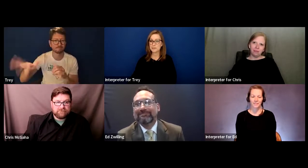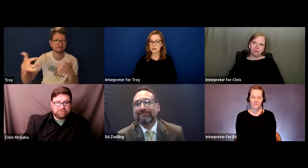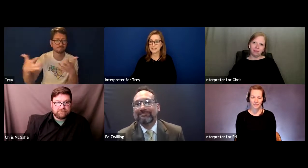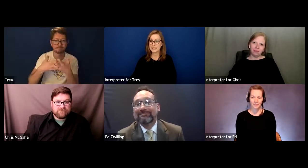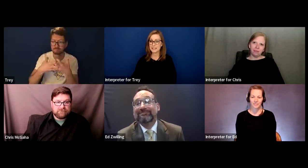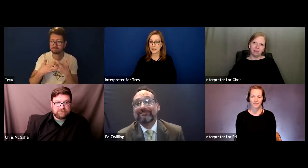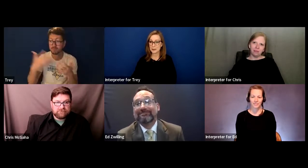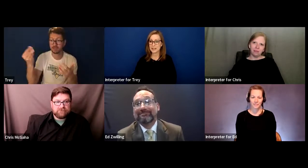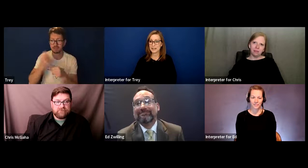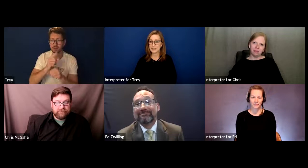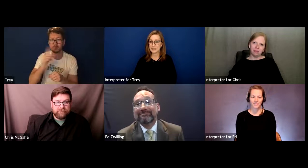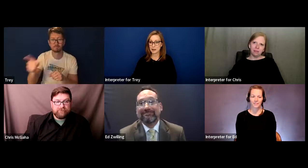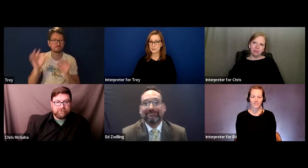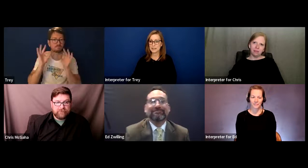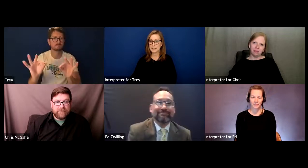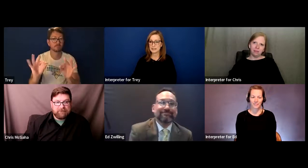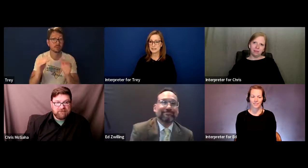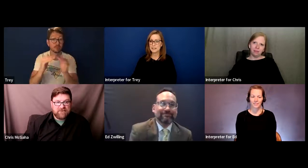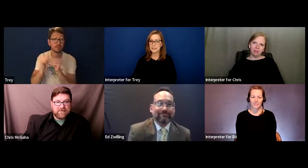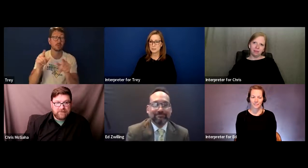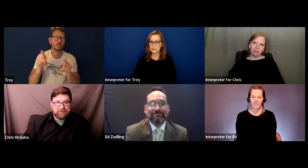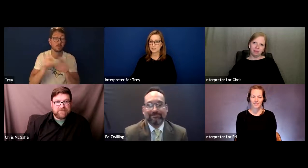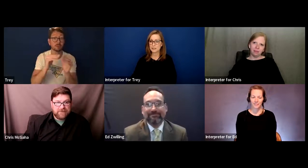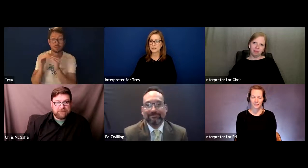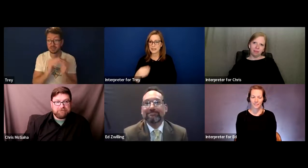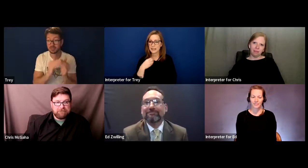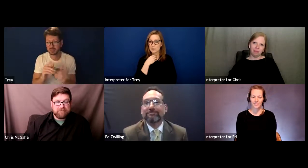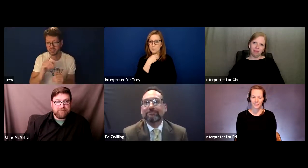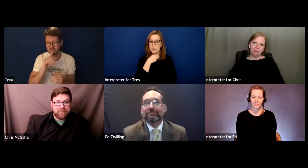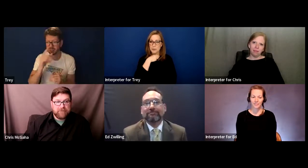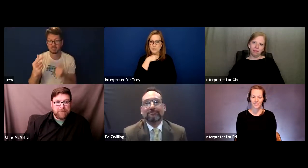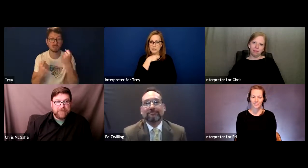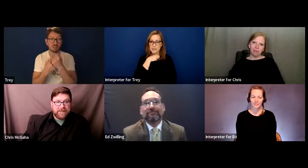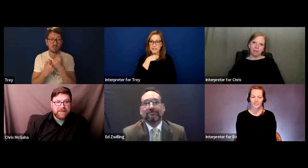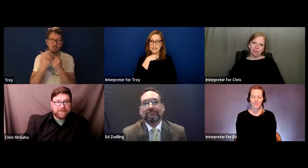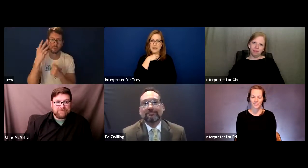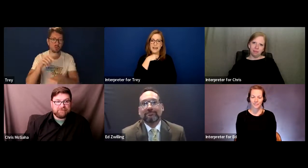my needs accommodated to make sure that I kept up with my peers peers.